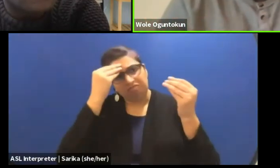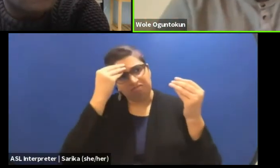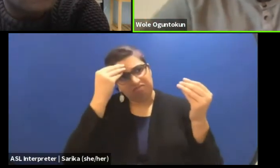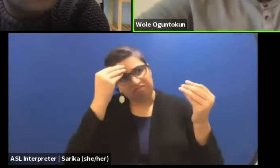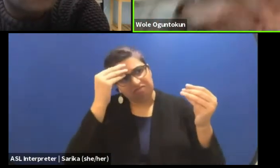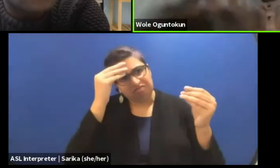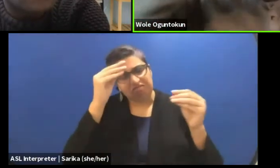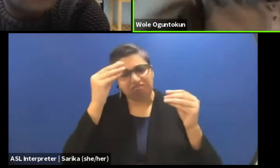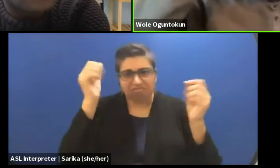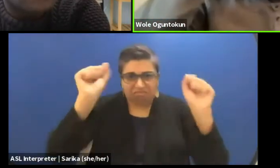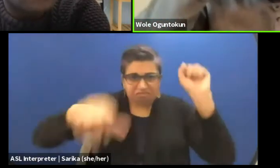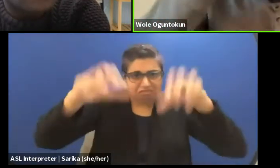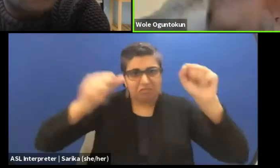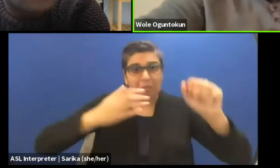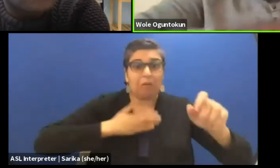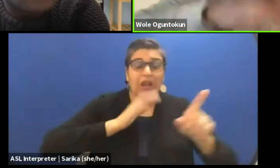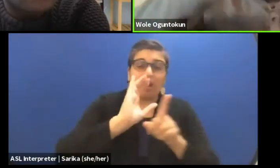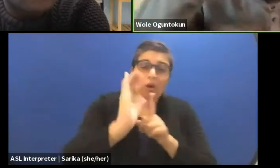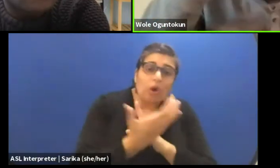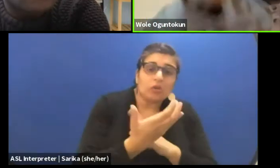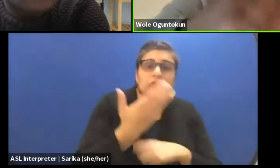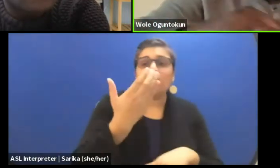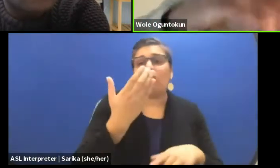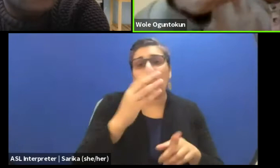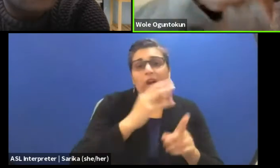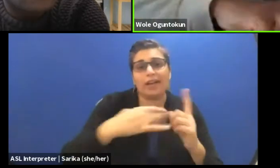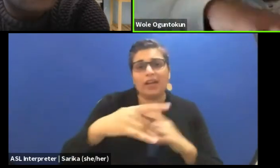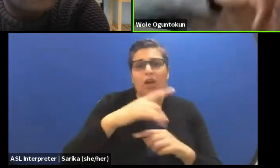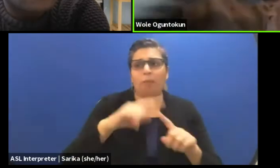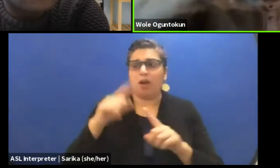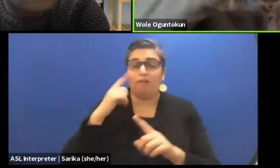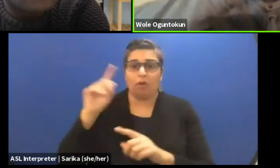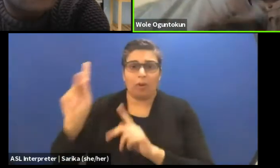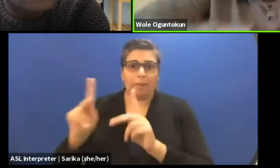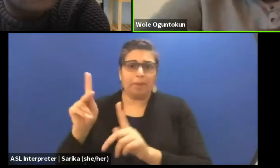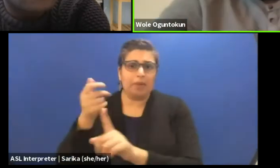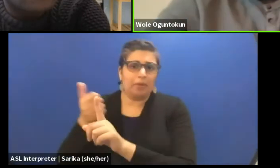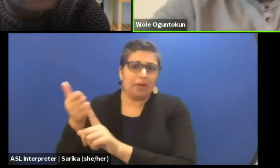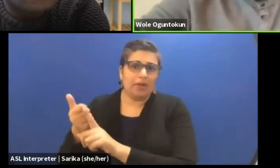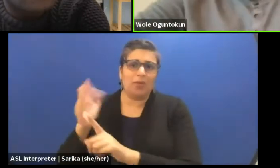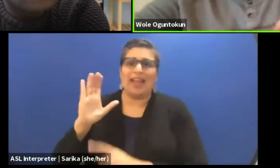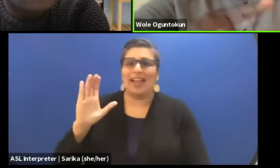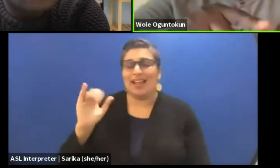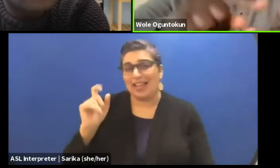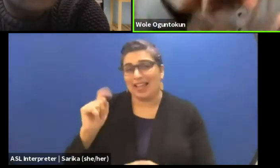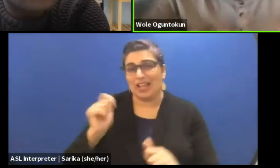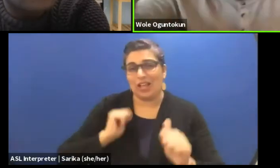But it was a beautiful thing to have people who had, we had cast members who would not enter